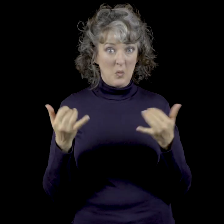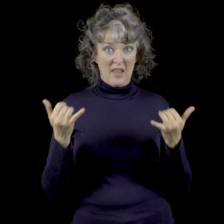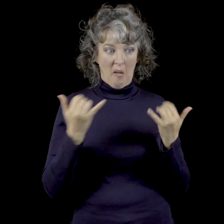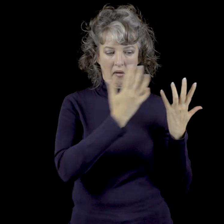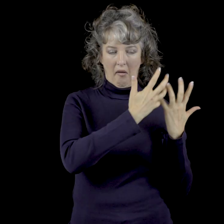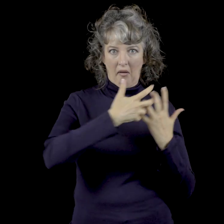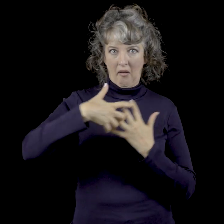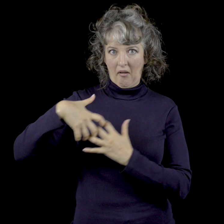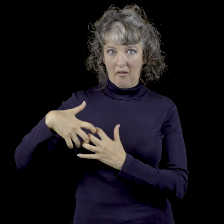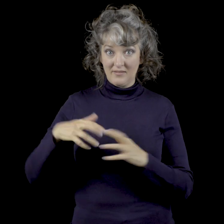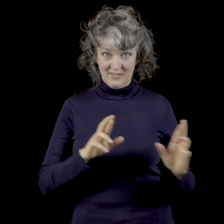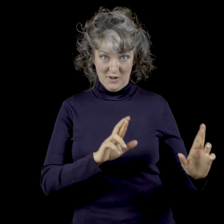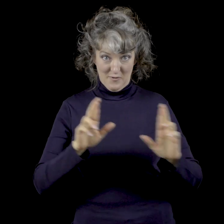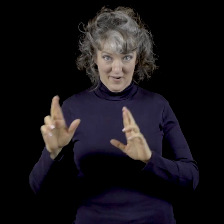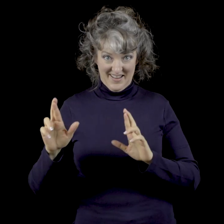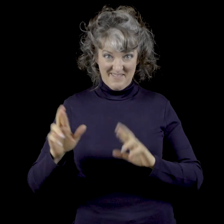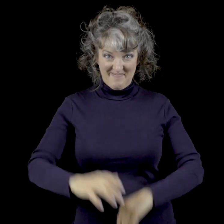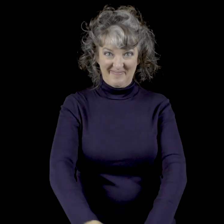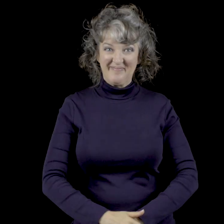Now we can compose this. Geared up?